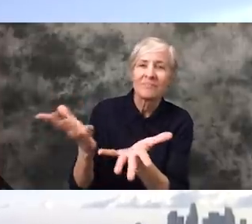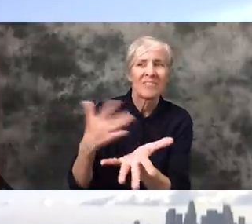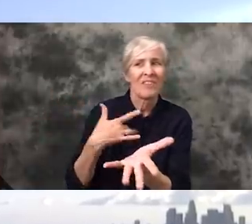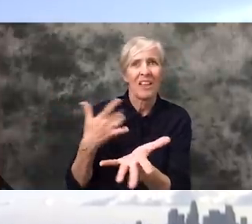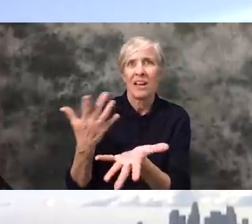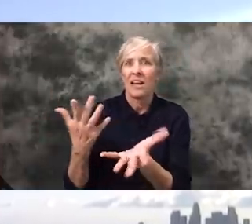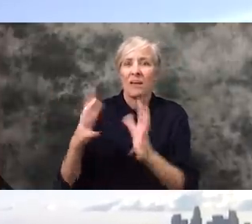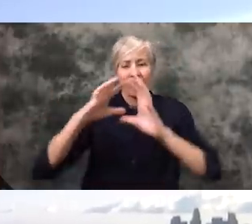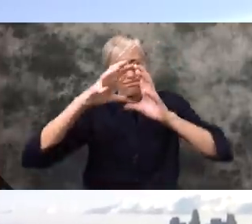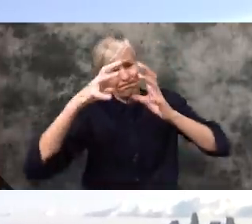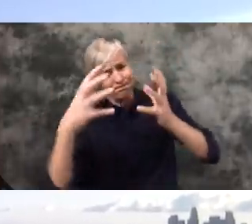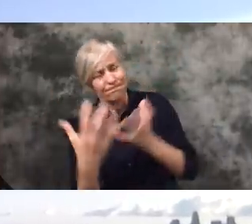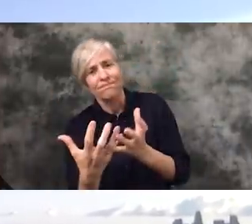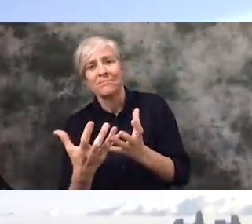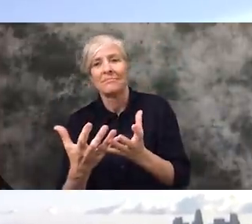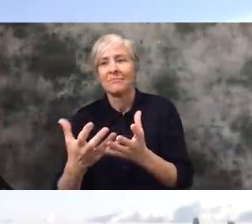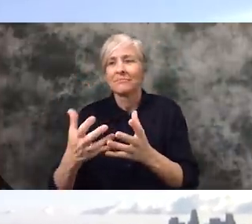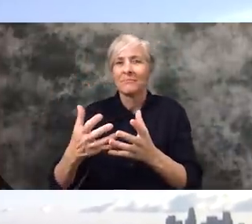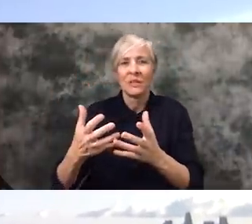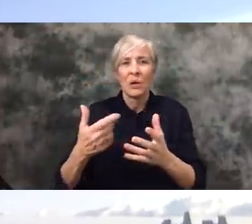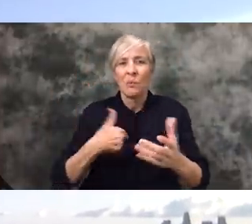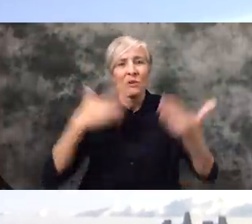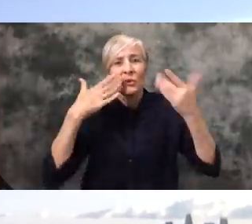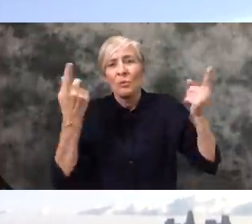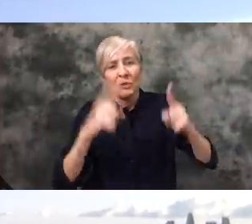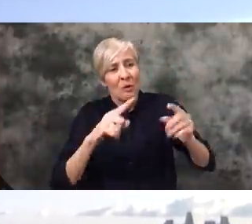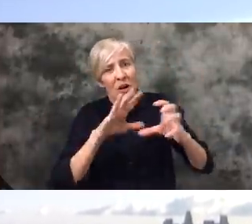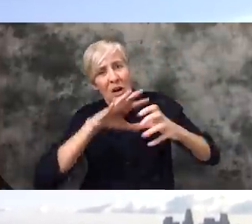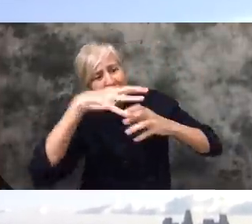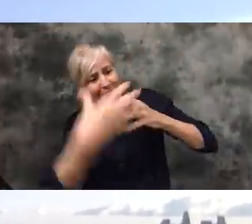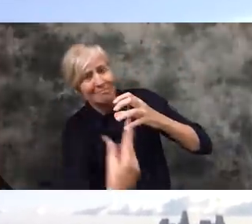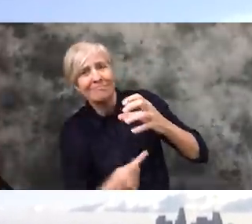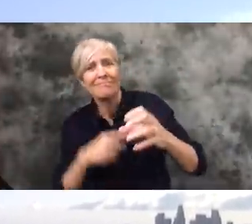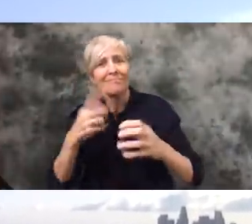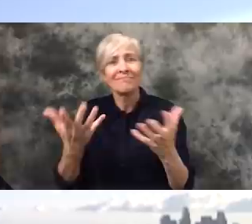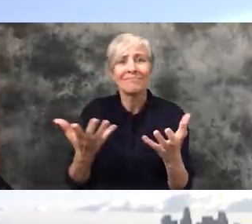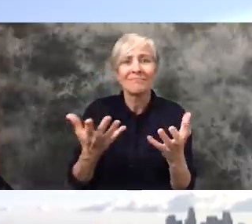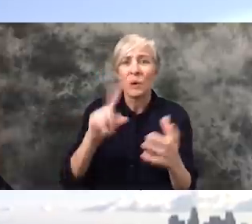disconnect from people not knowing what's going on around the world other